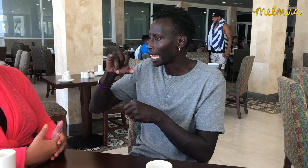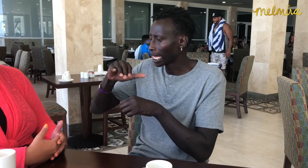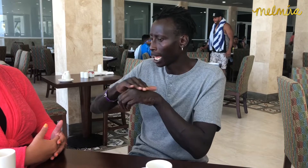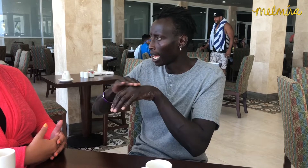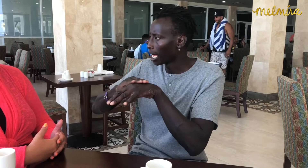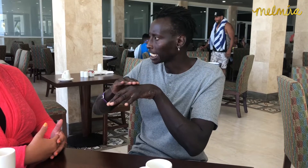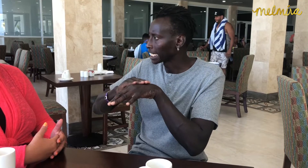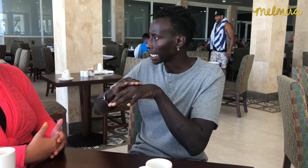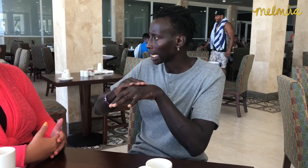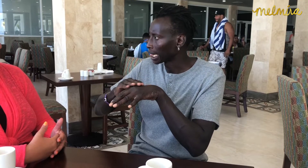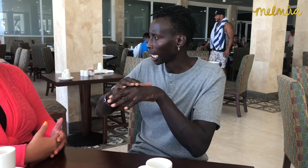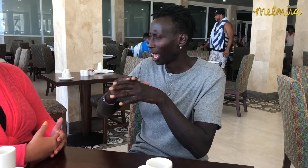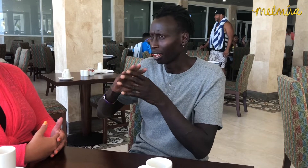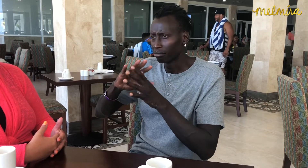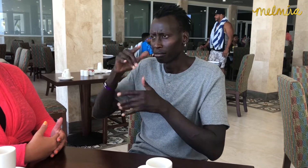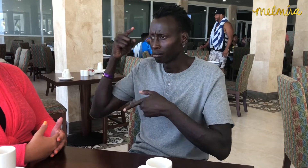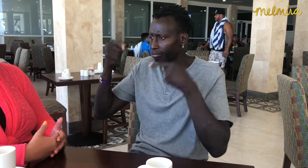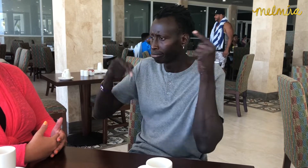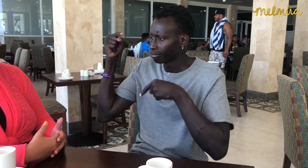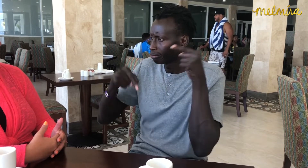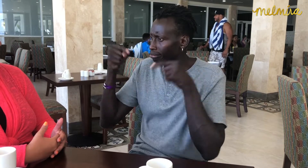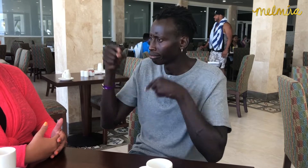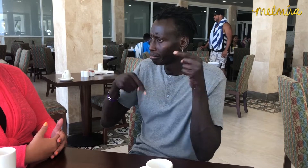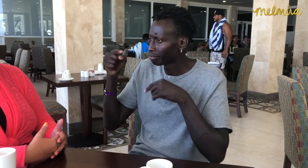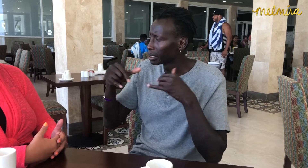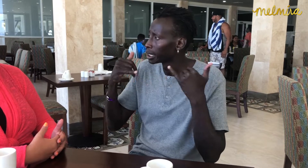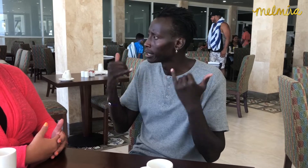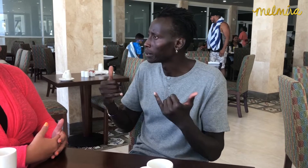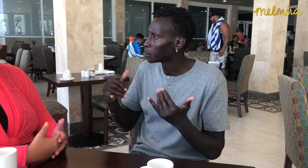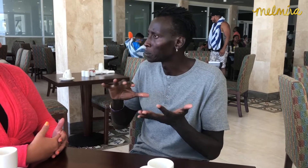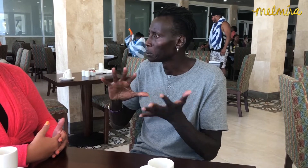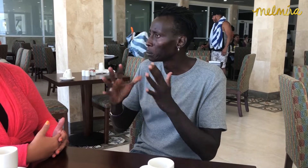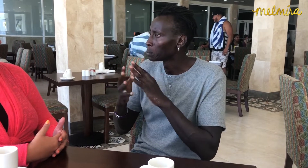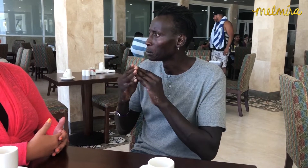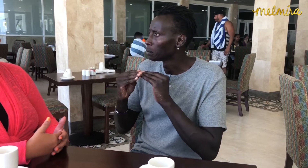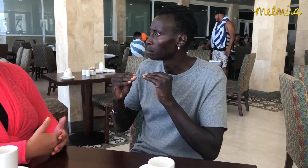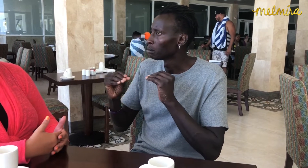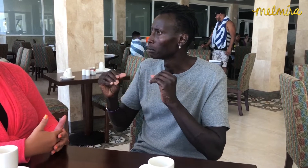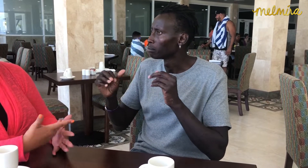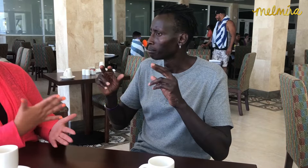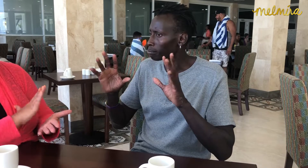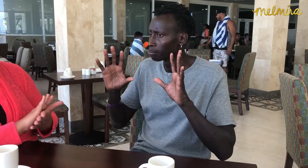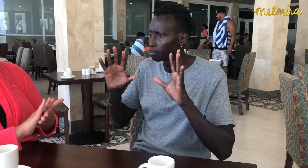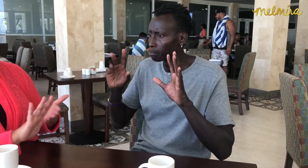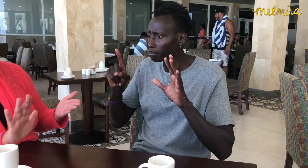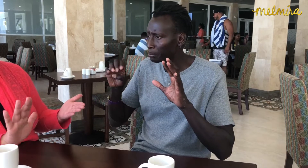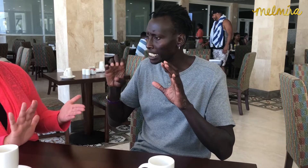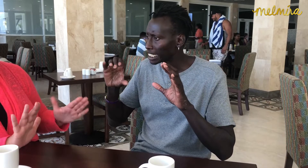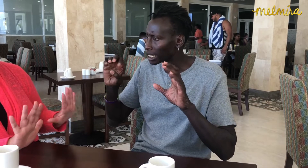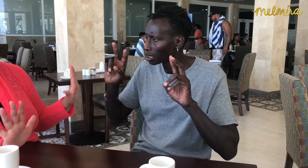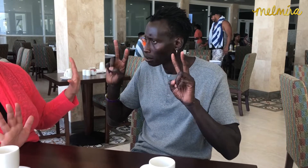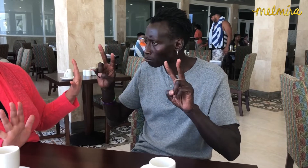In Germany, there was a huge conflict and that's subsided. There's peace.